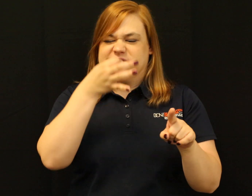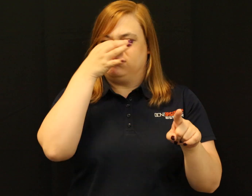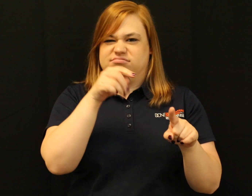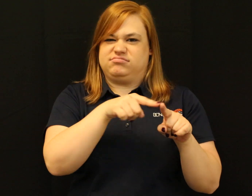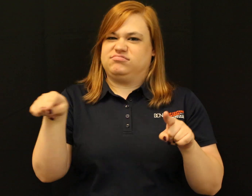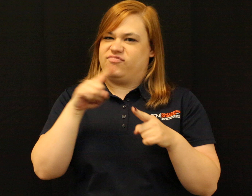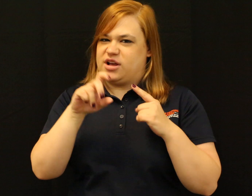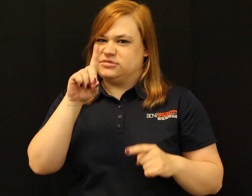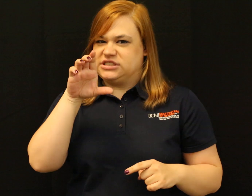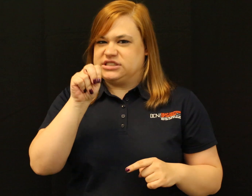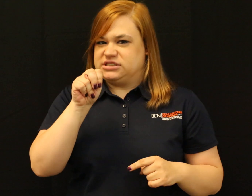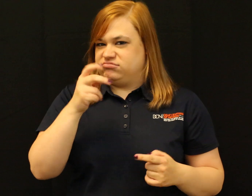The restaurant is close to DCN.